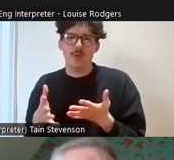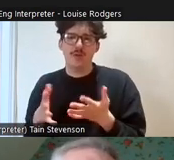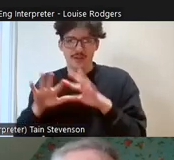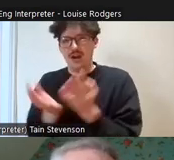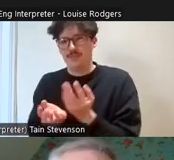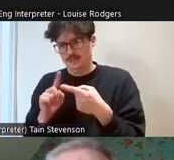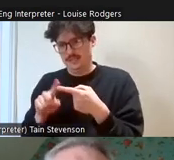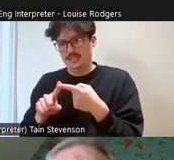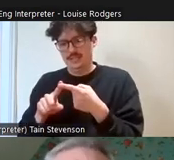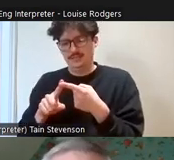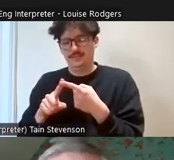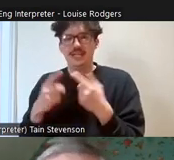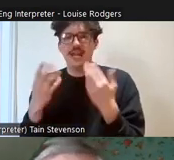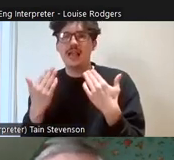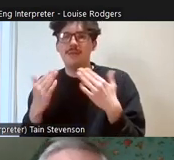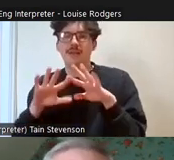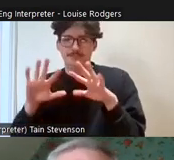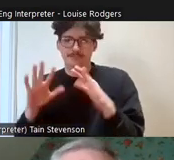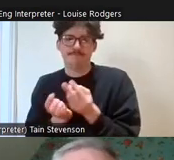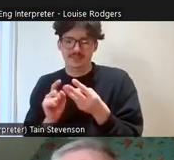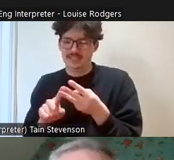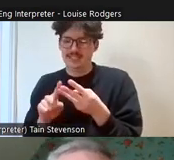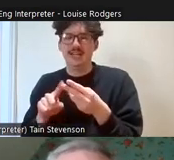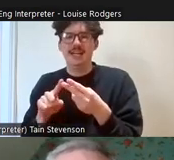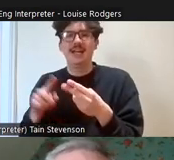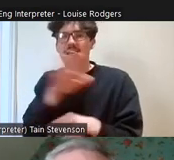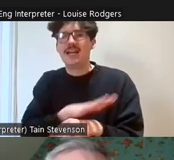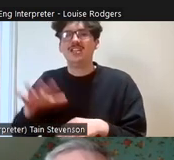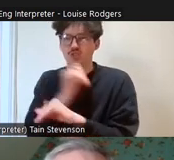climate emergency and the nature crisis. We're losing a huge amount of species in Scotland